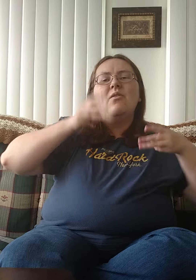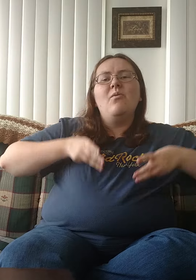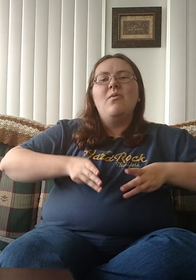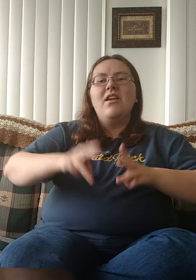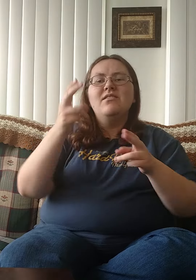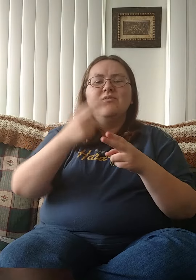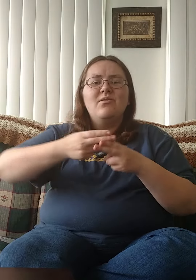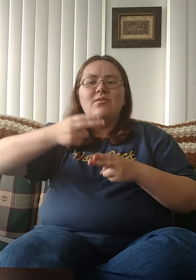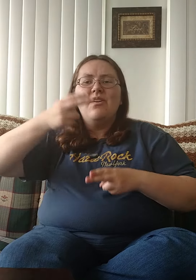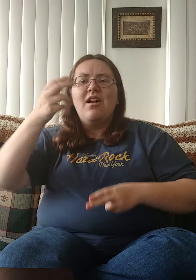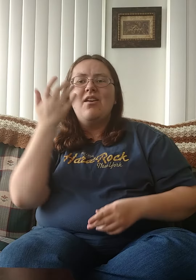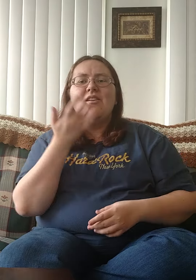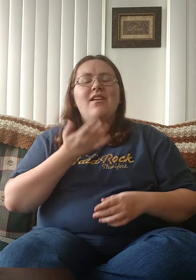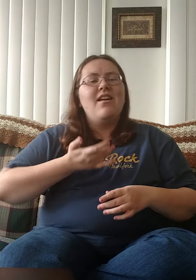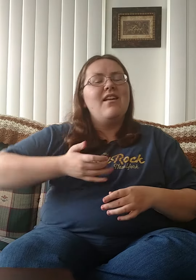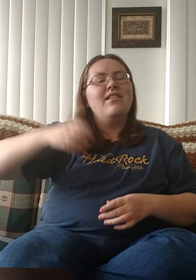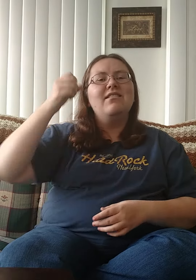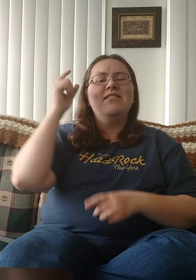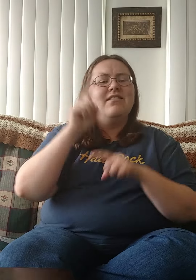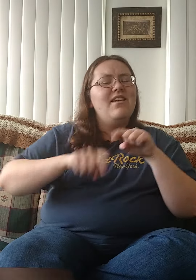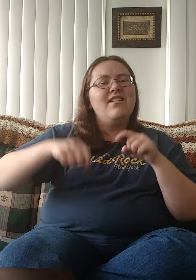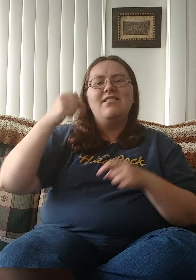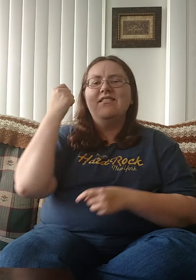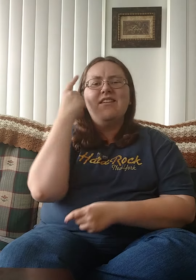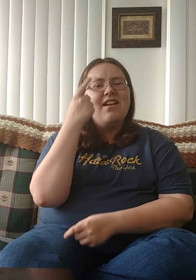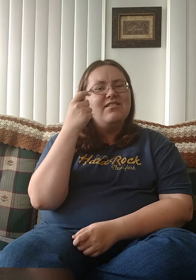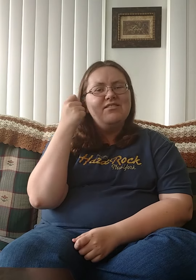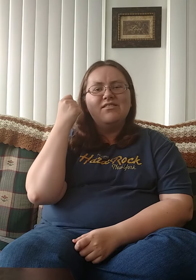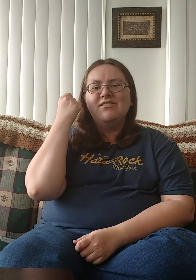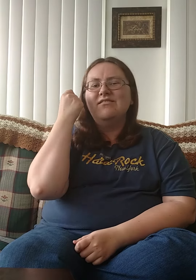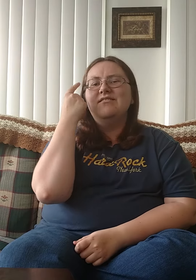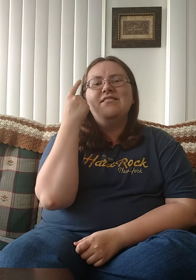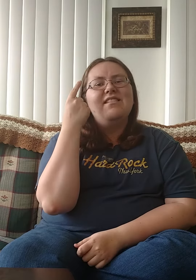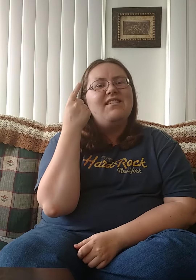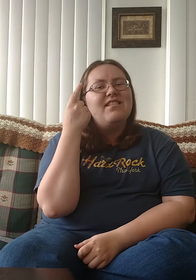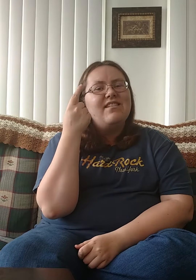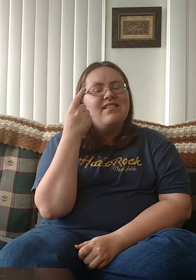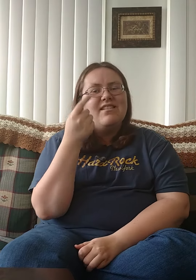Your ways are higher, I can't understand